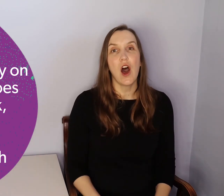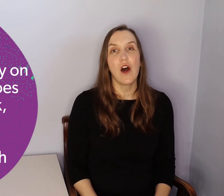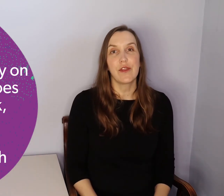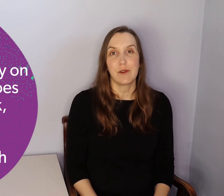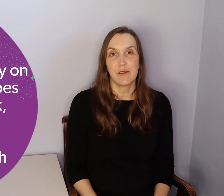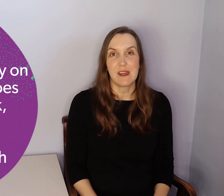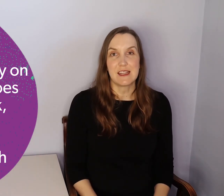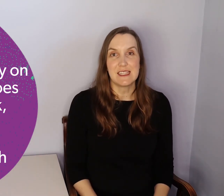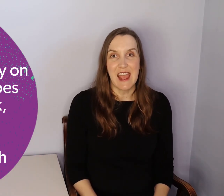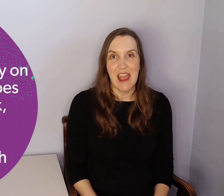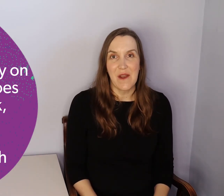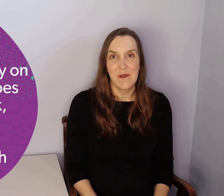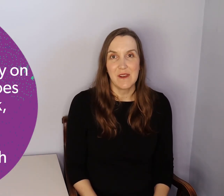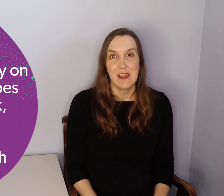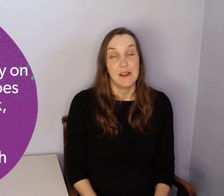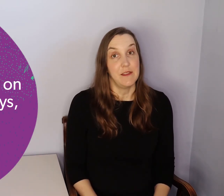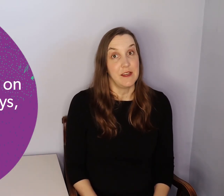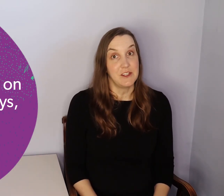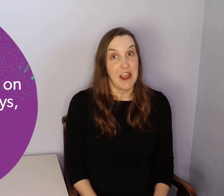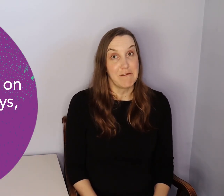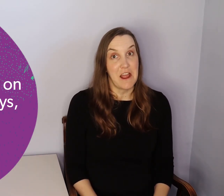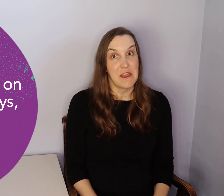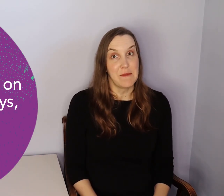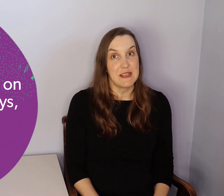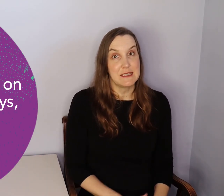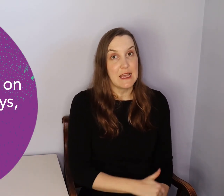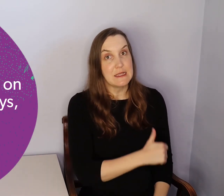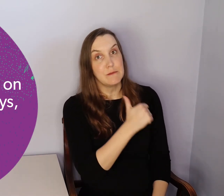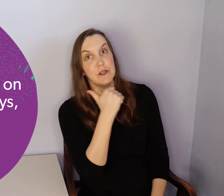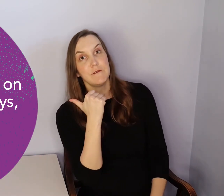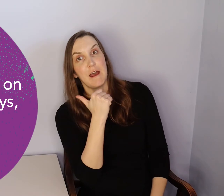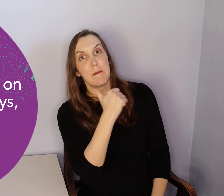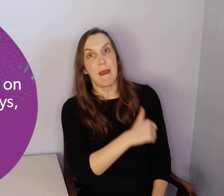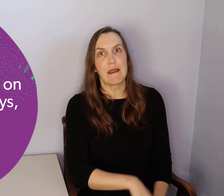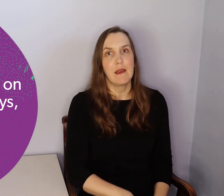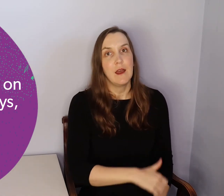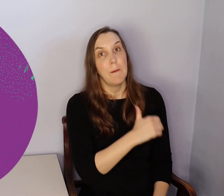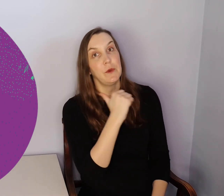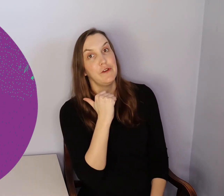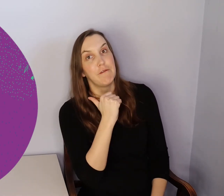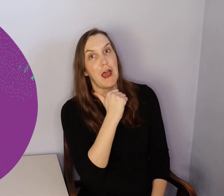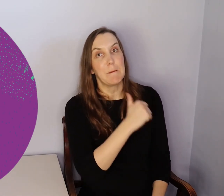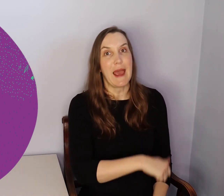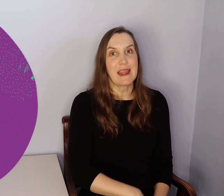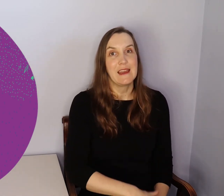All through the town the driver on the bus says move on back. Move on back,